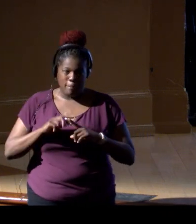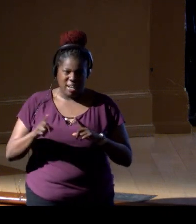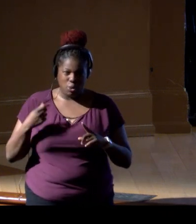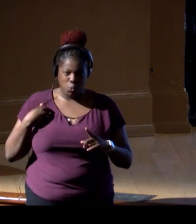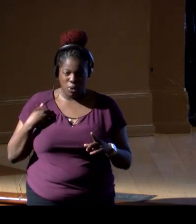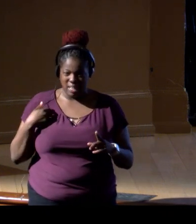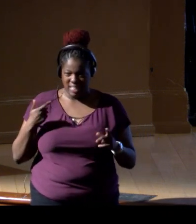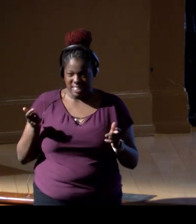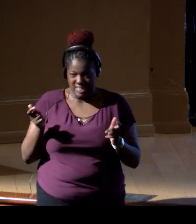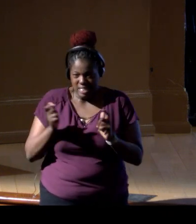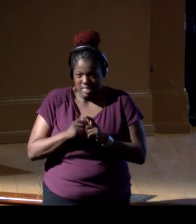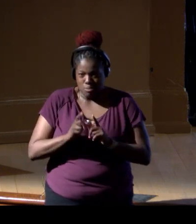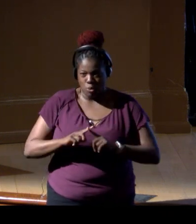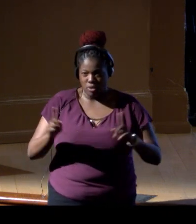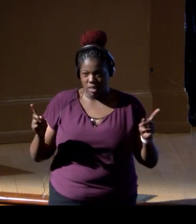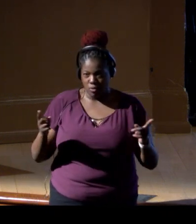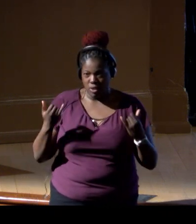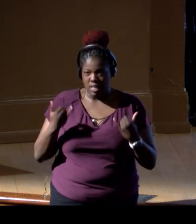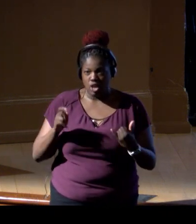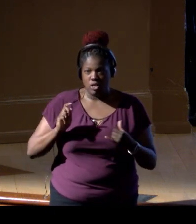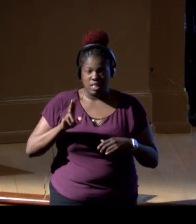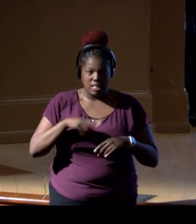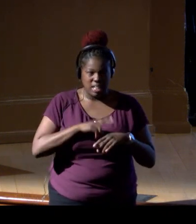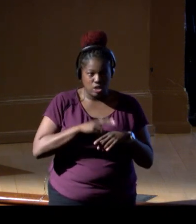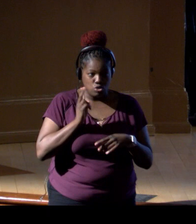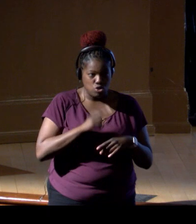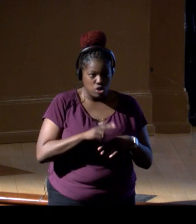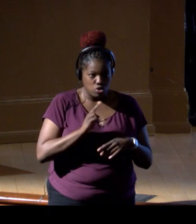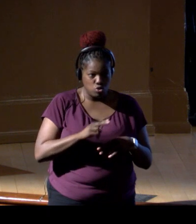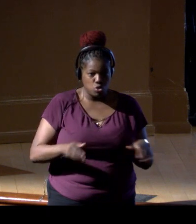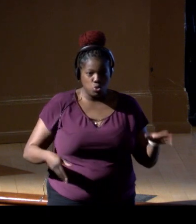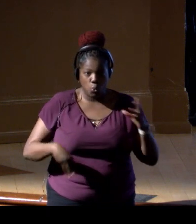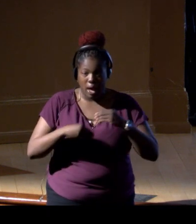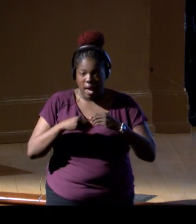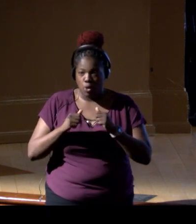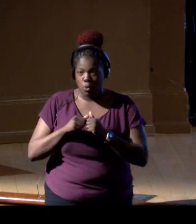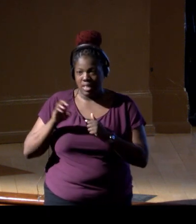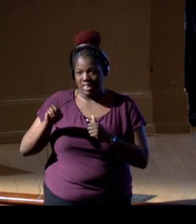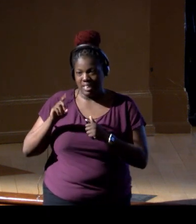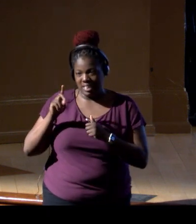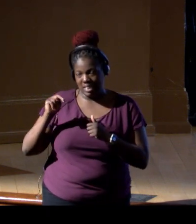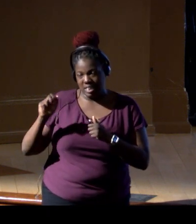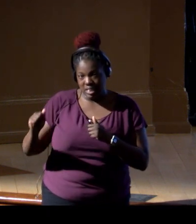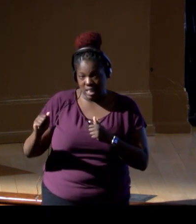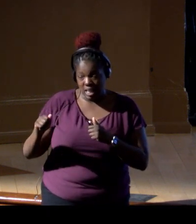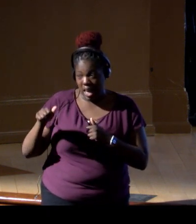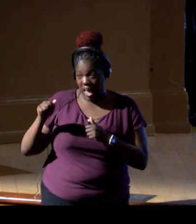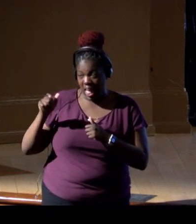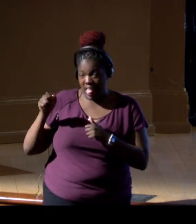then we need the natural history to complement the eDNA. And indeed what Alan found counting the fish was